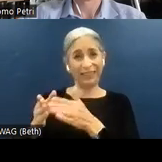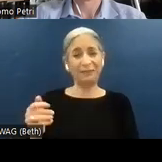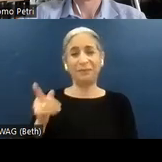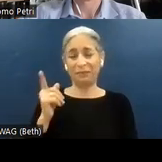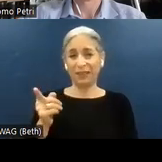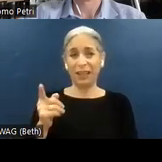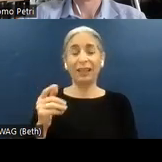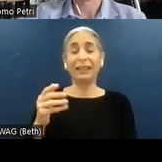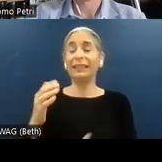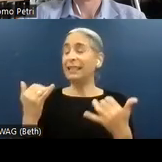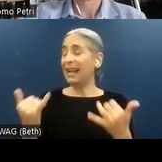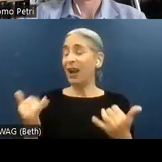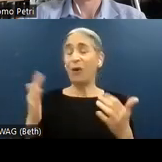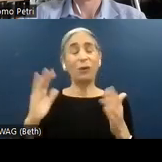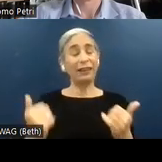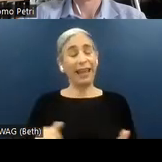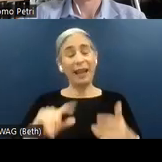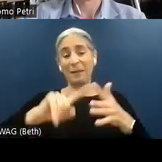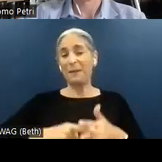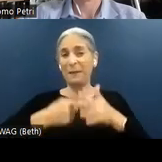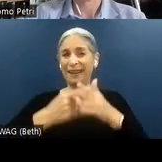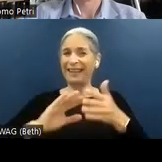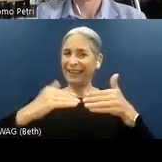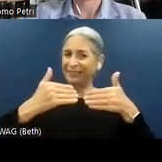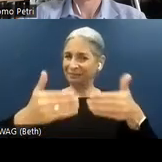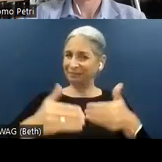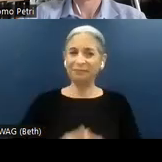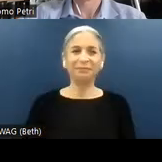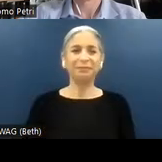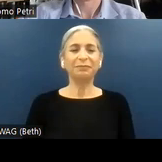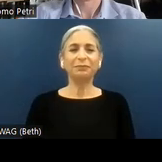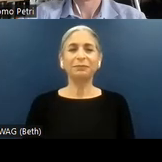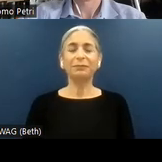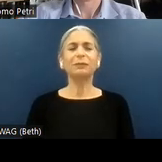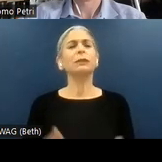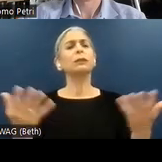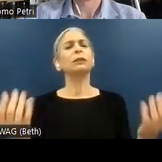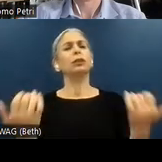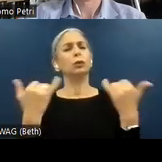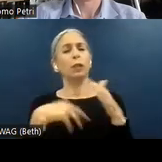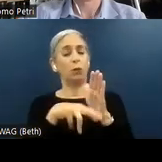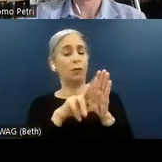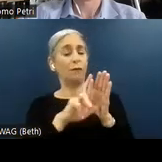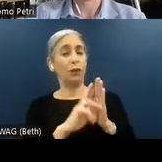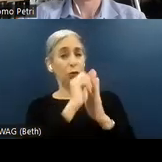said, I think we are good to start. So let's start reviewing together the agenda.